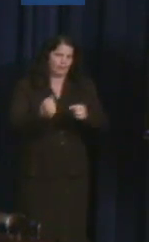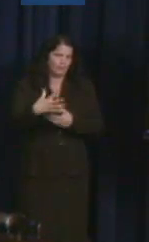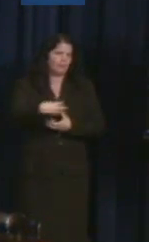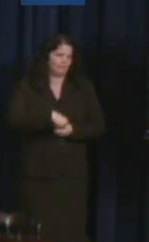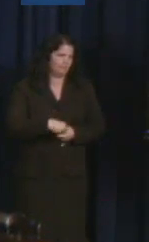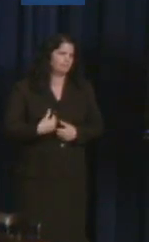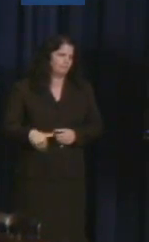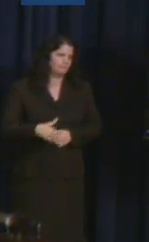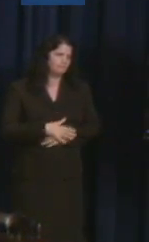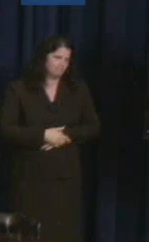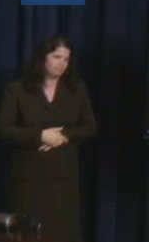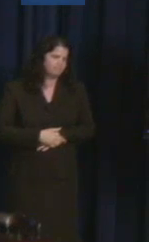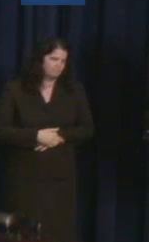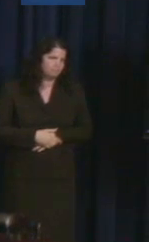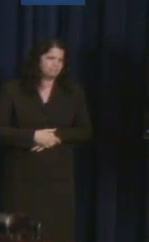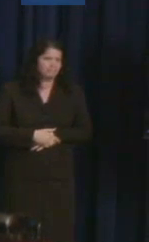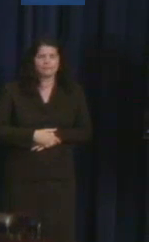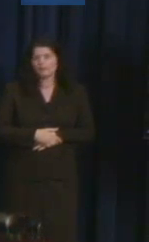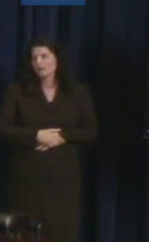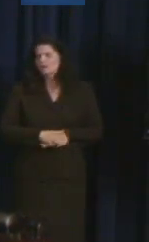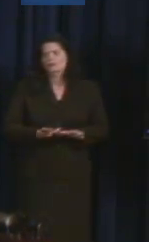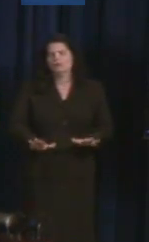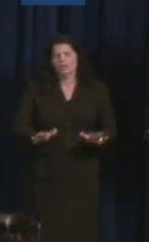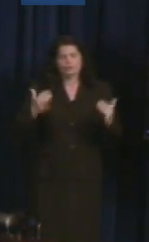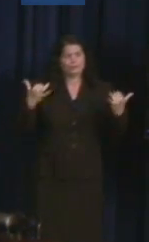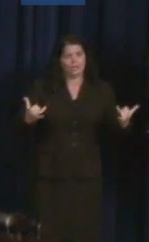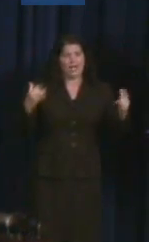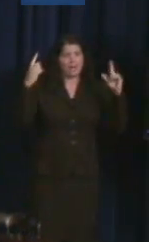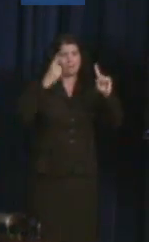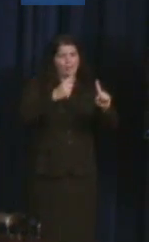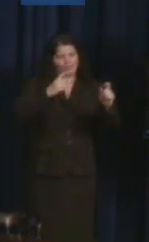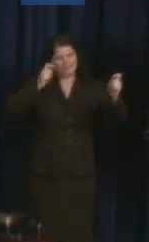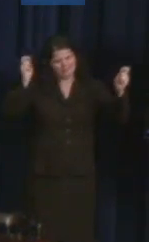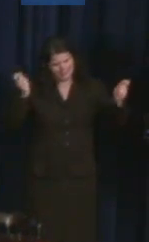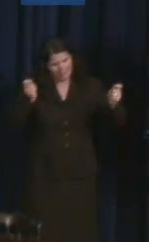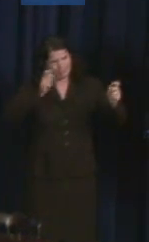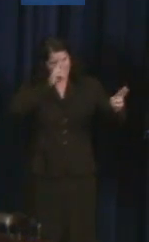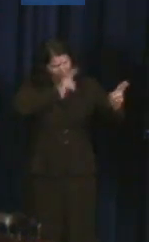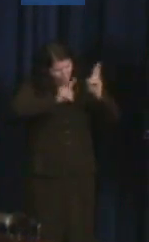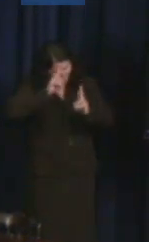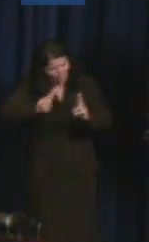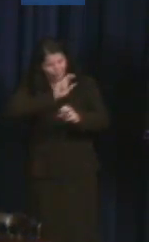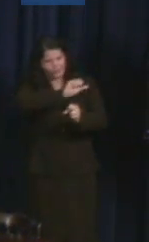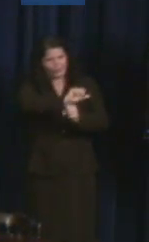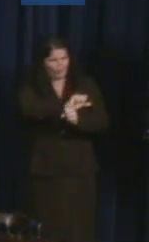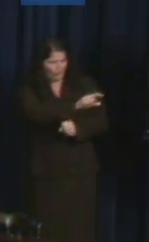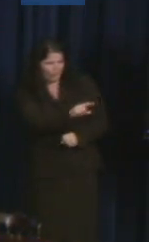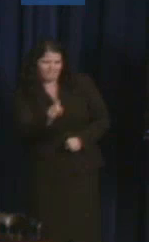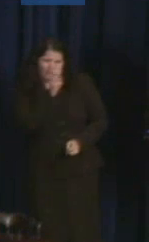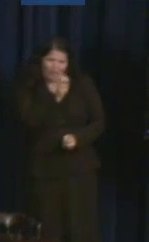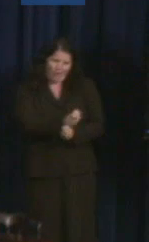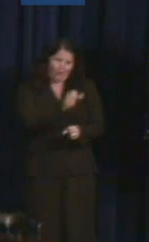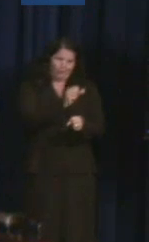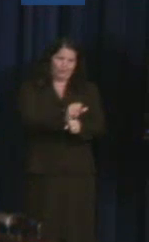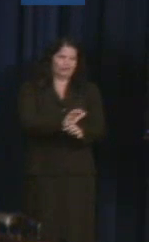So today is about celebrating and honoring the work of hardworking and inspiring leaders from around the country.